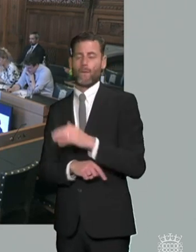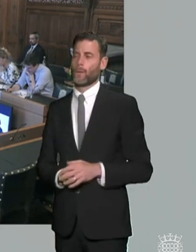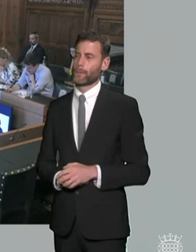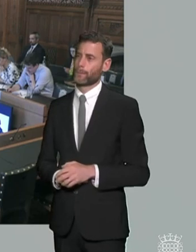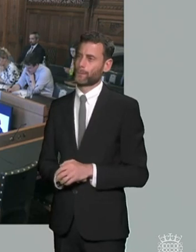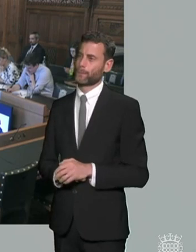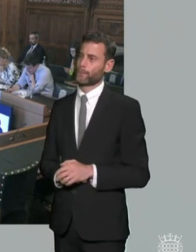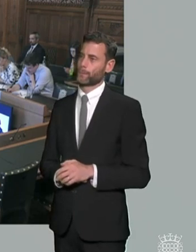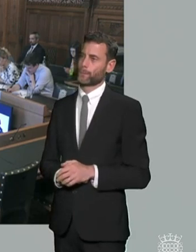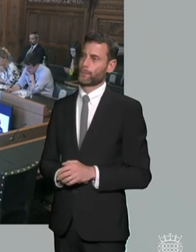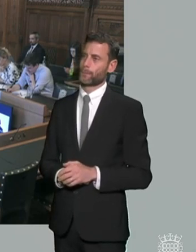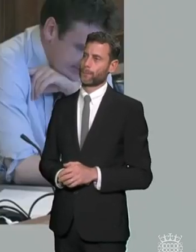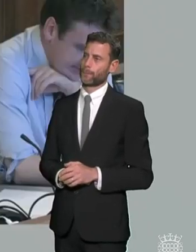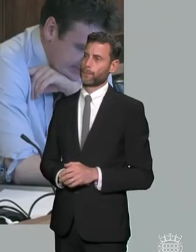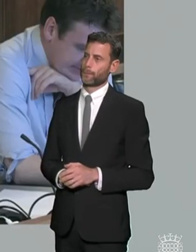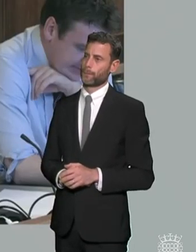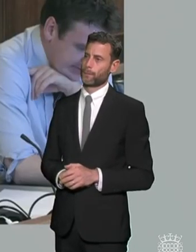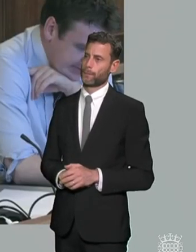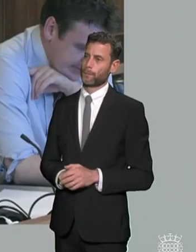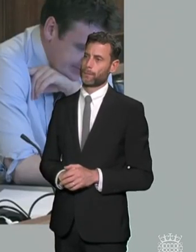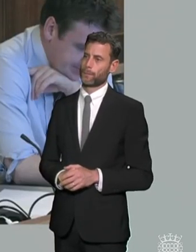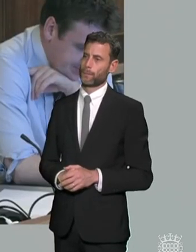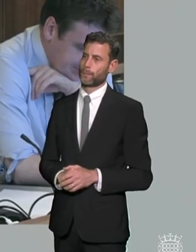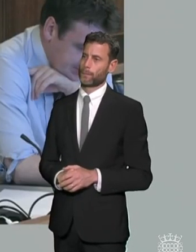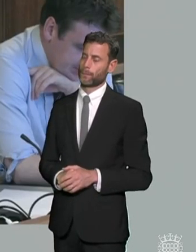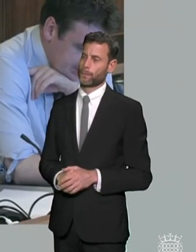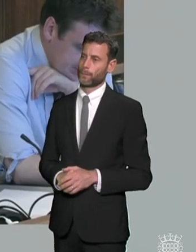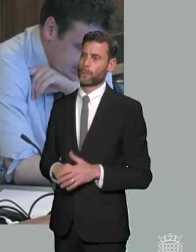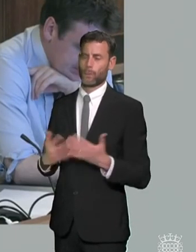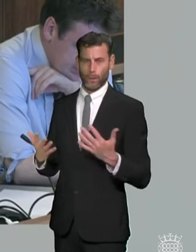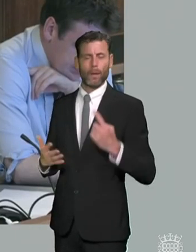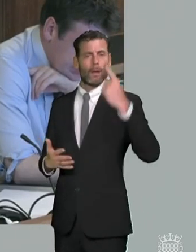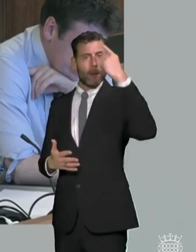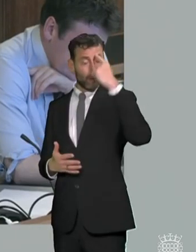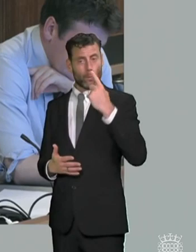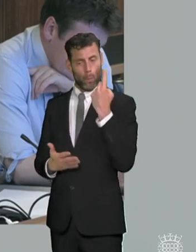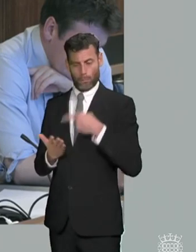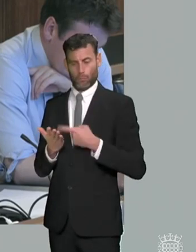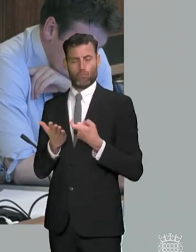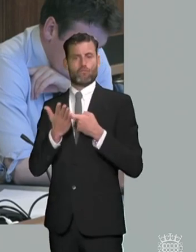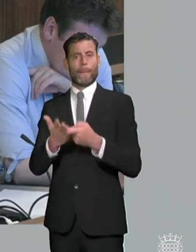list of settings for pupils complex needs so schools that can provide for their particular need